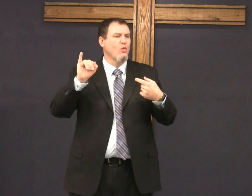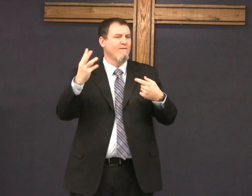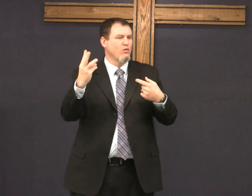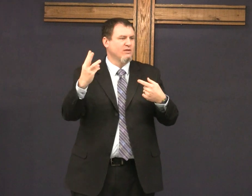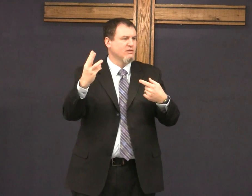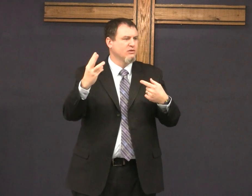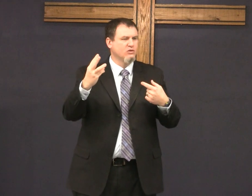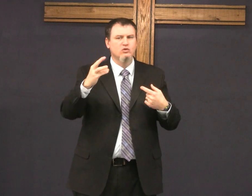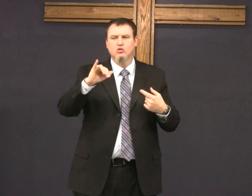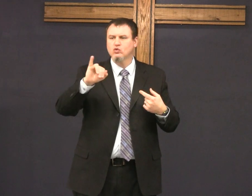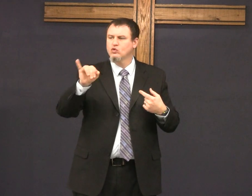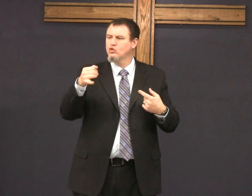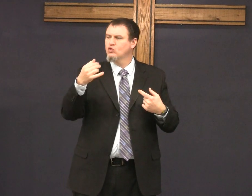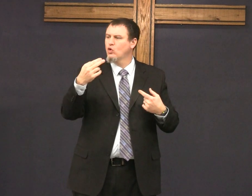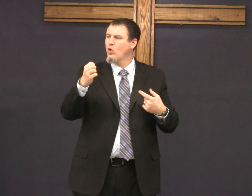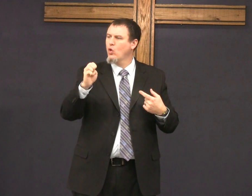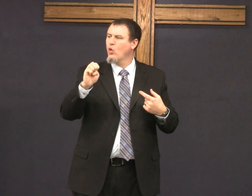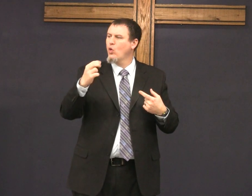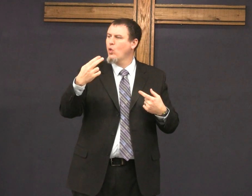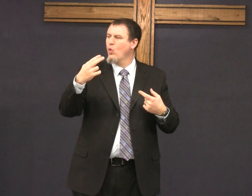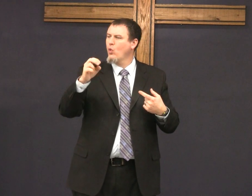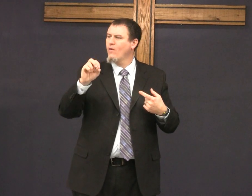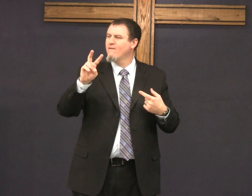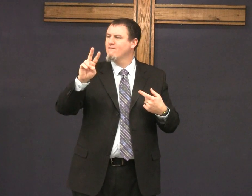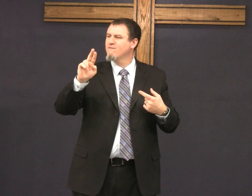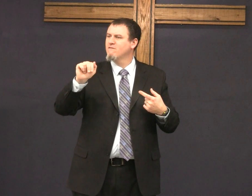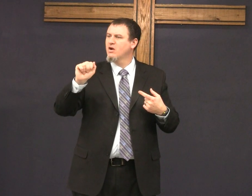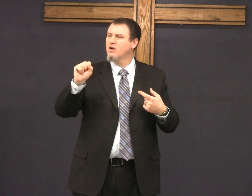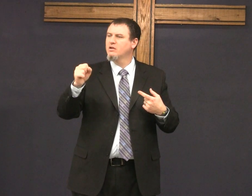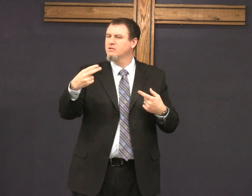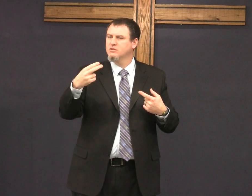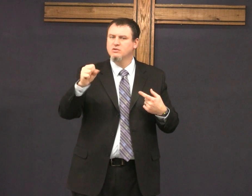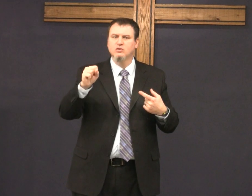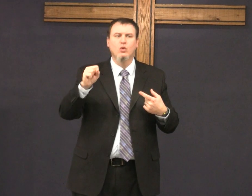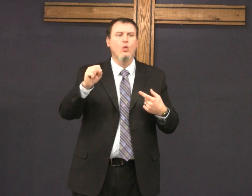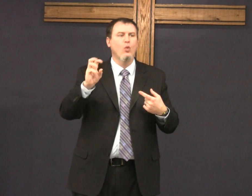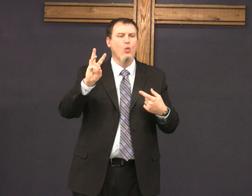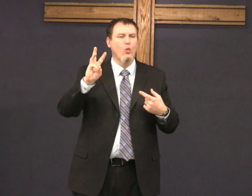us have history with Jehovah's Witnesses thank you